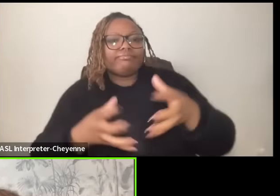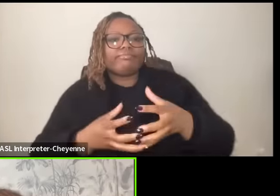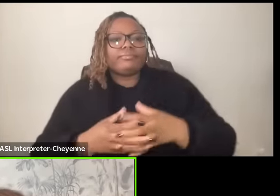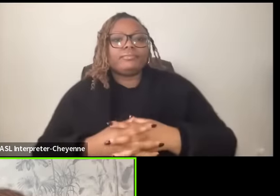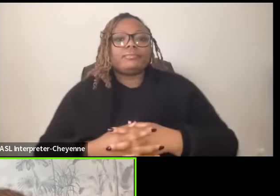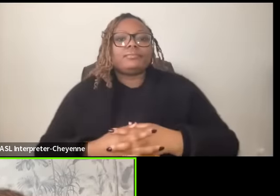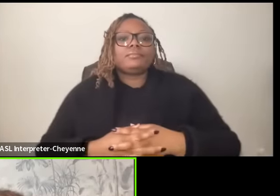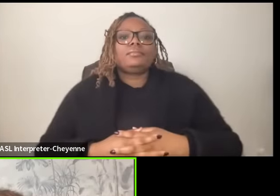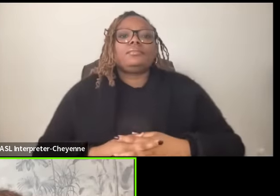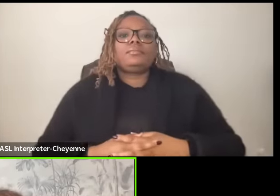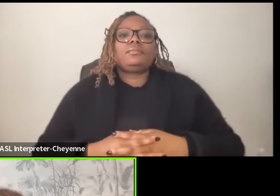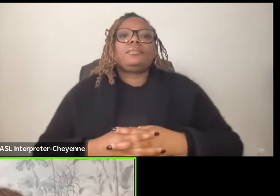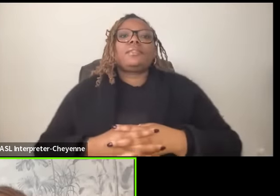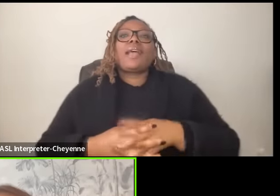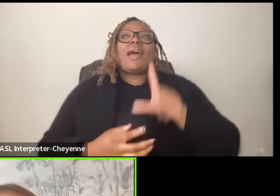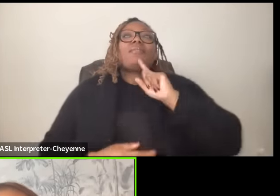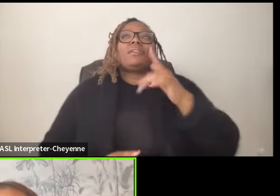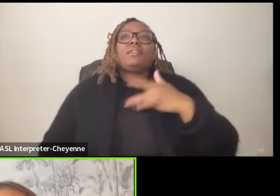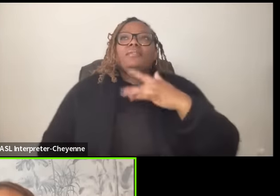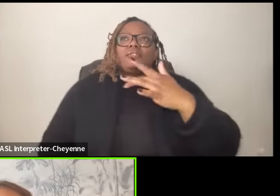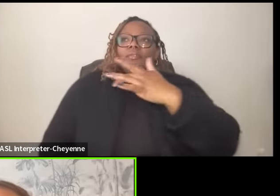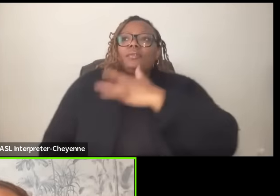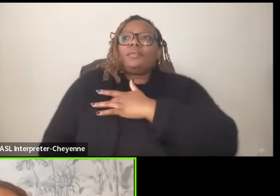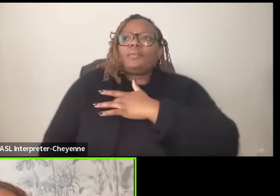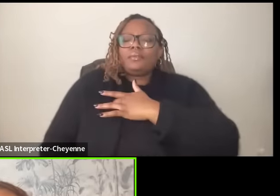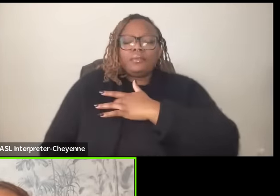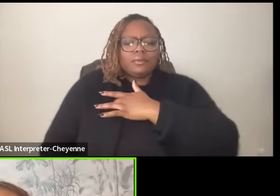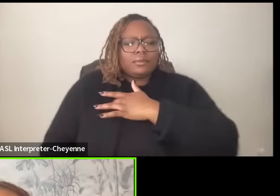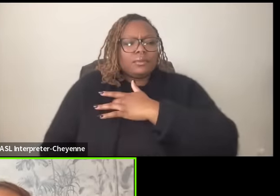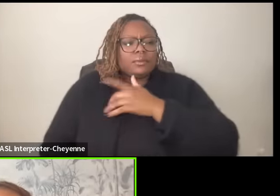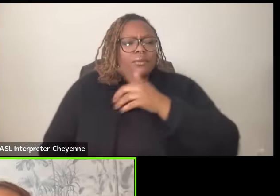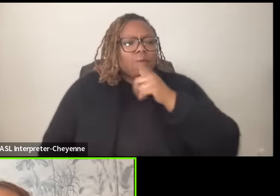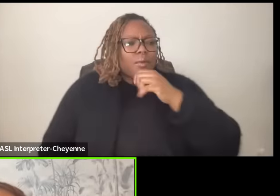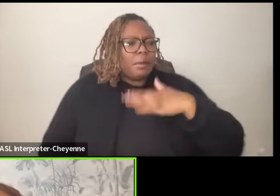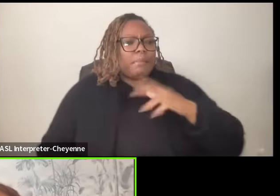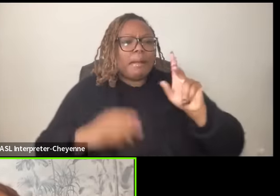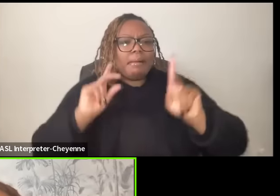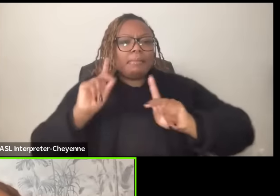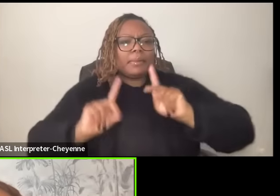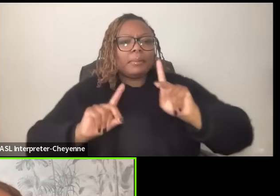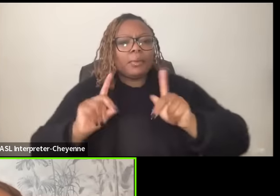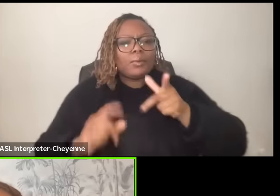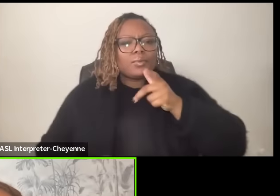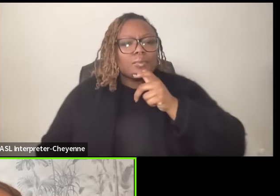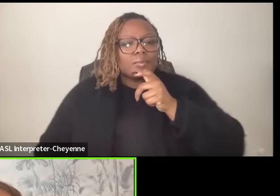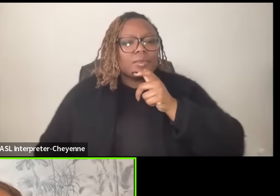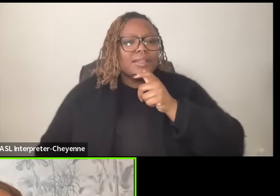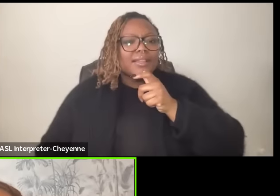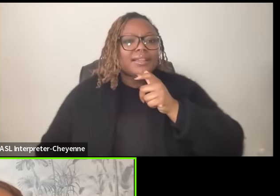this question around who are my people and I think in this time we are we're getting